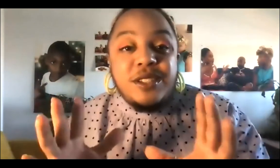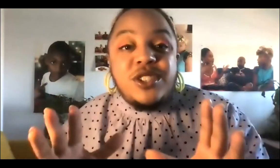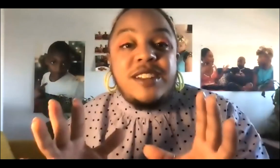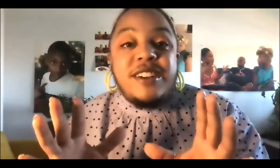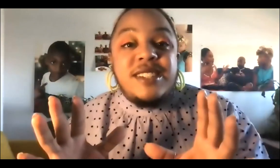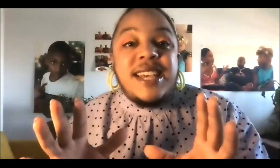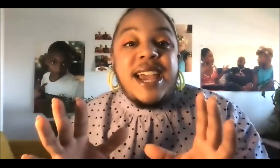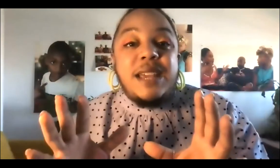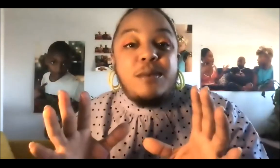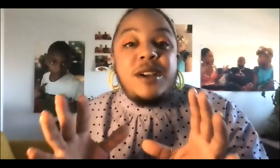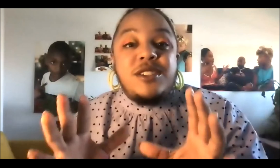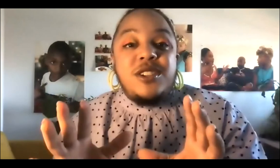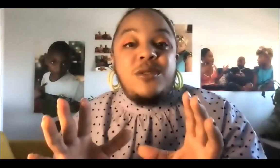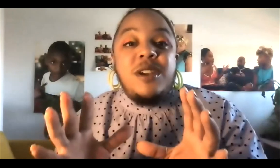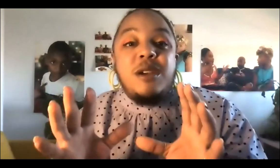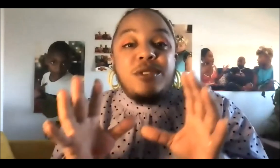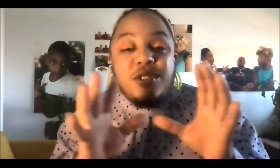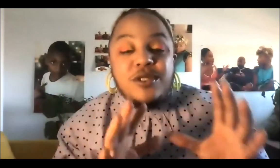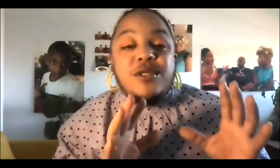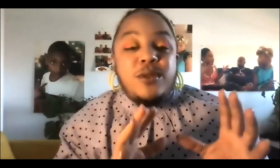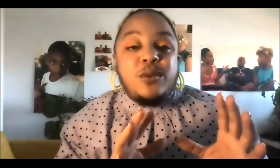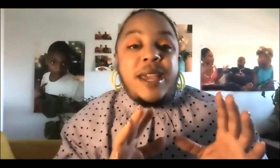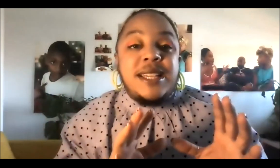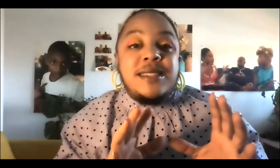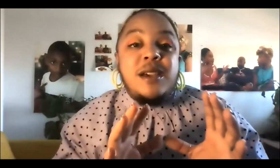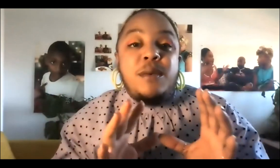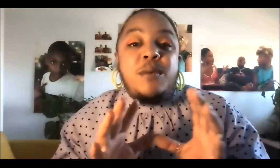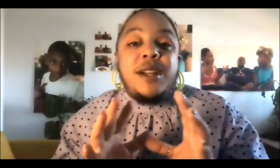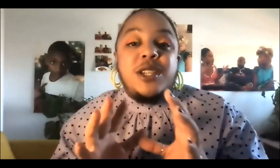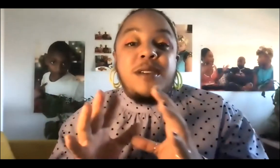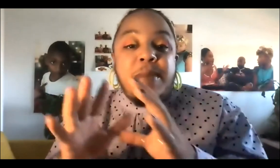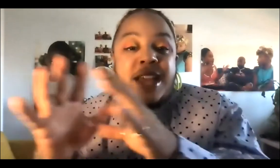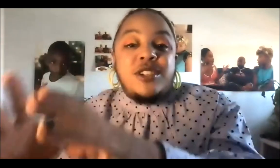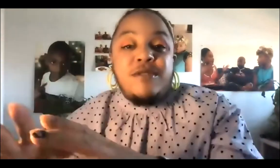revolution of our society. We want to return to old ways, we want to imagine